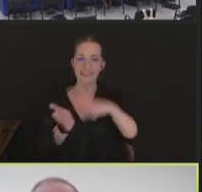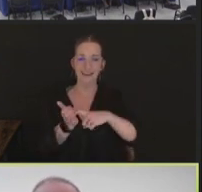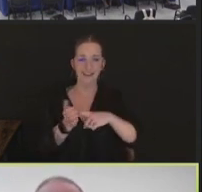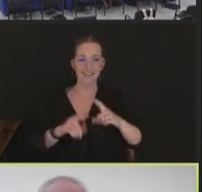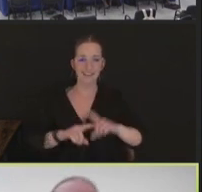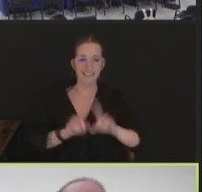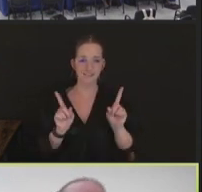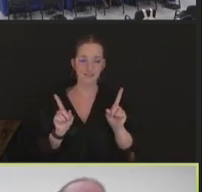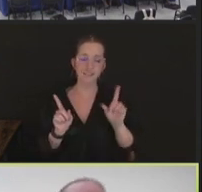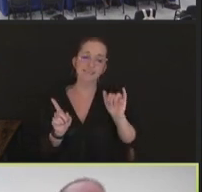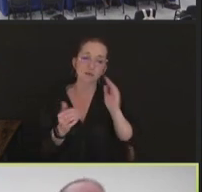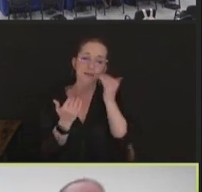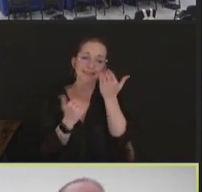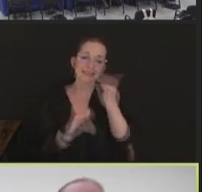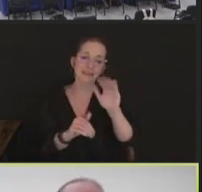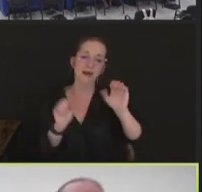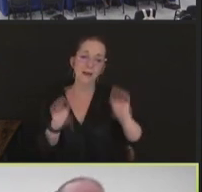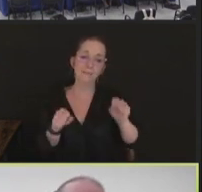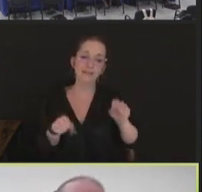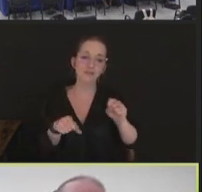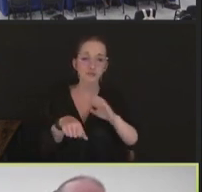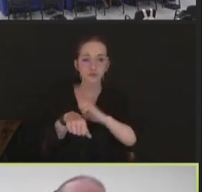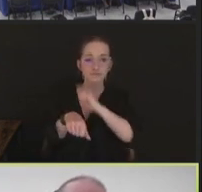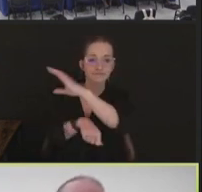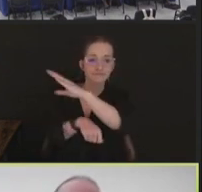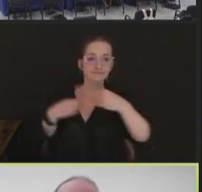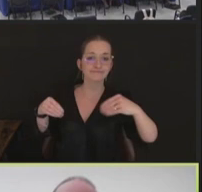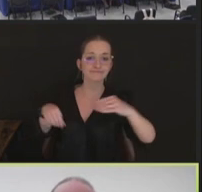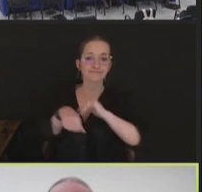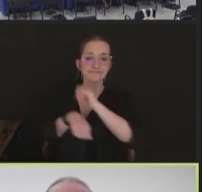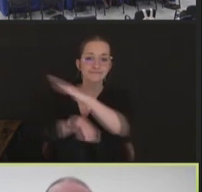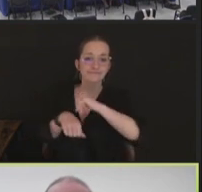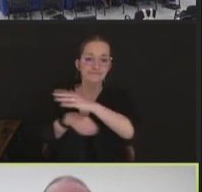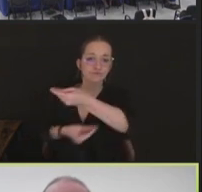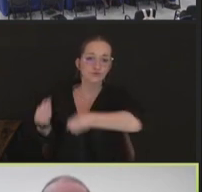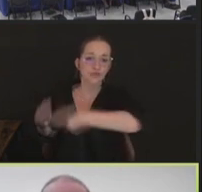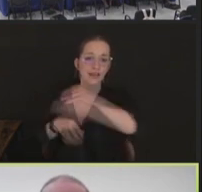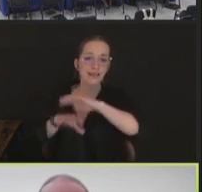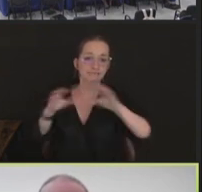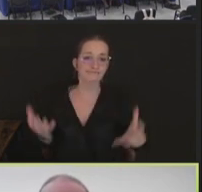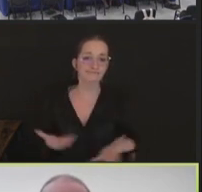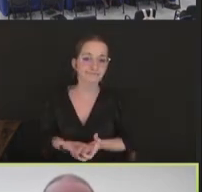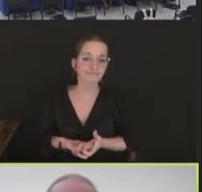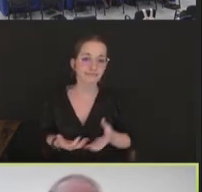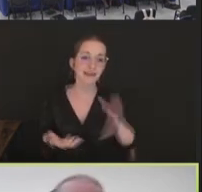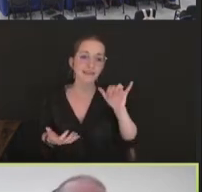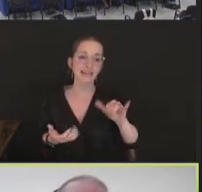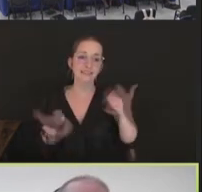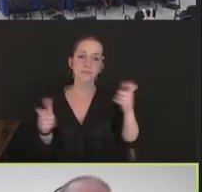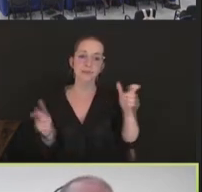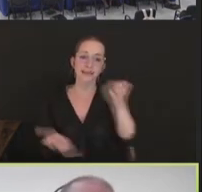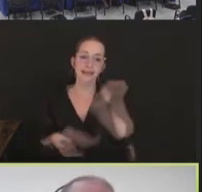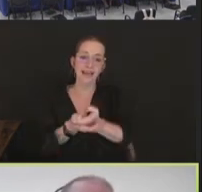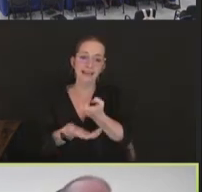ability to -- you know, for trade. So that's a big economic consequence of vaccination out there.